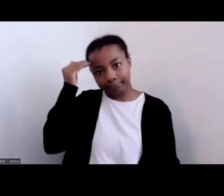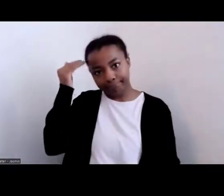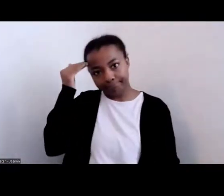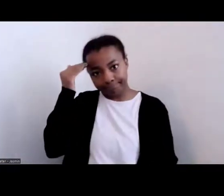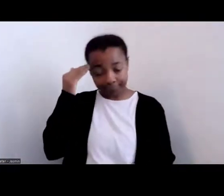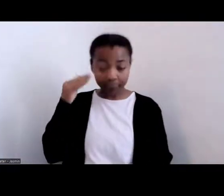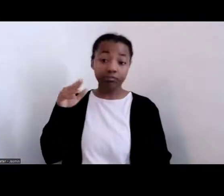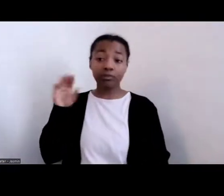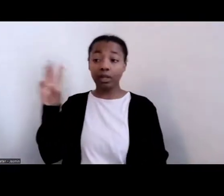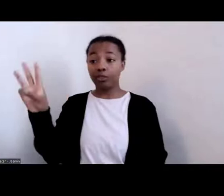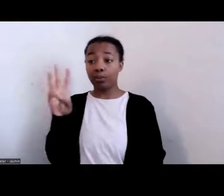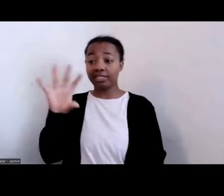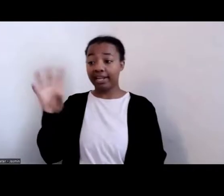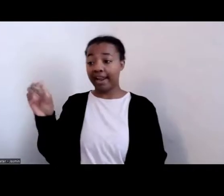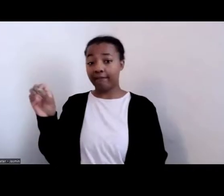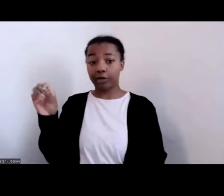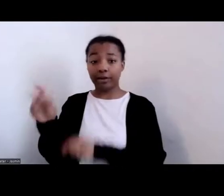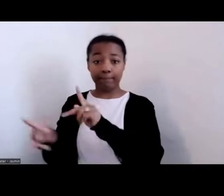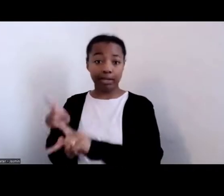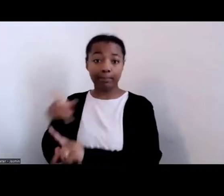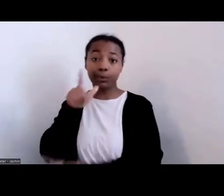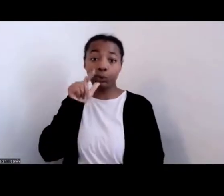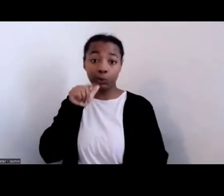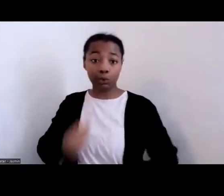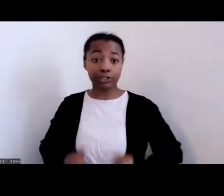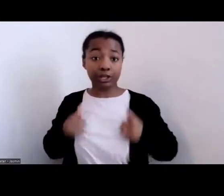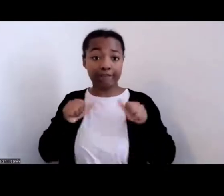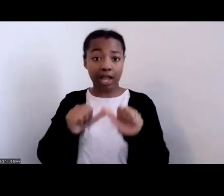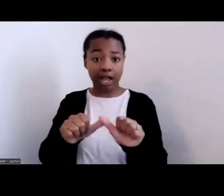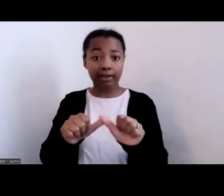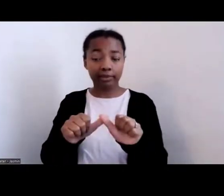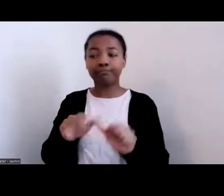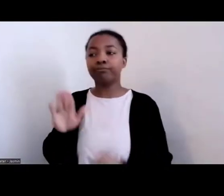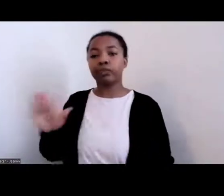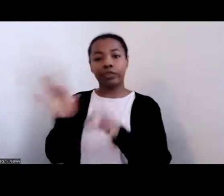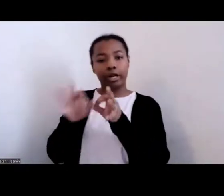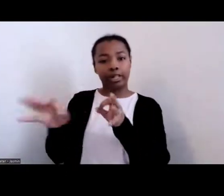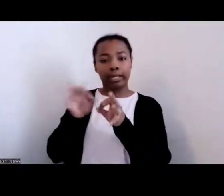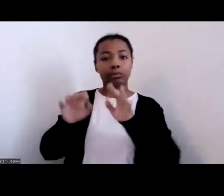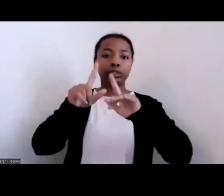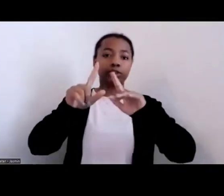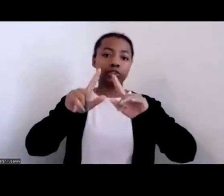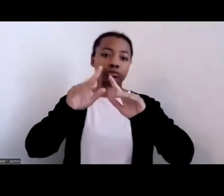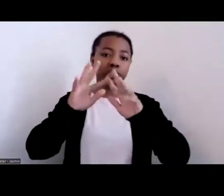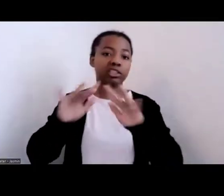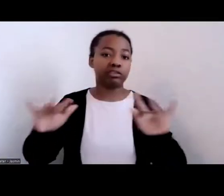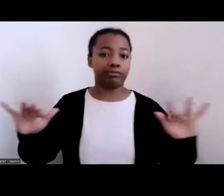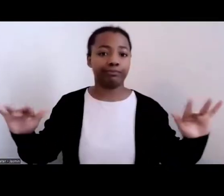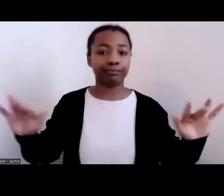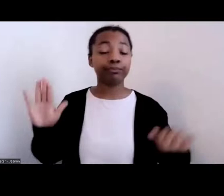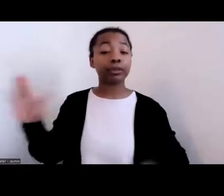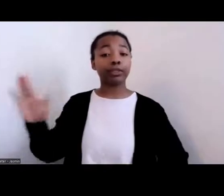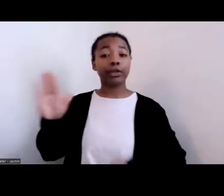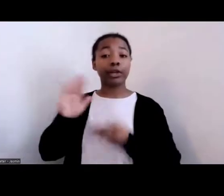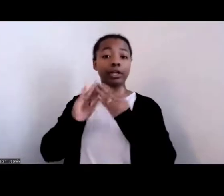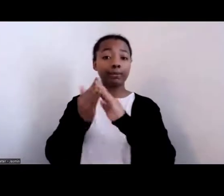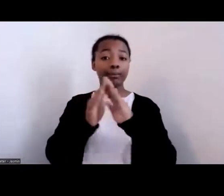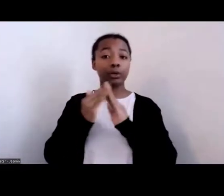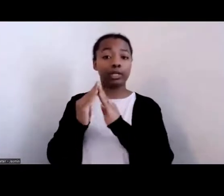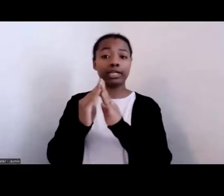to North America were very diverse in their language, their communities, and their lives, and then they found themselves